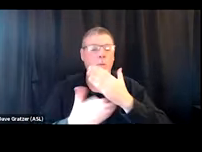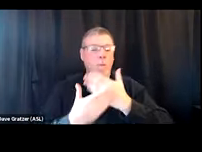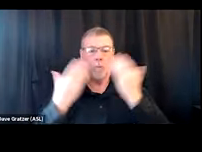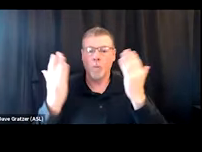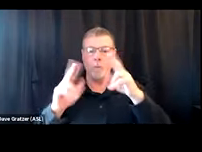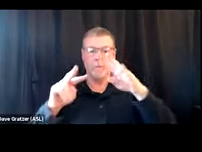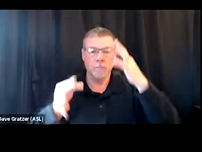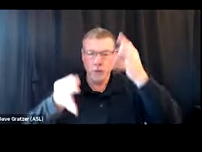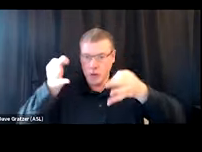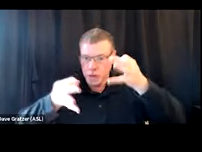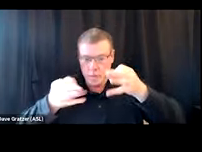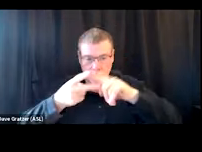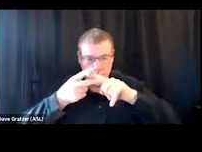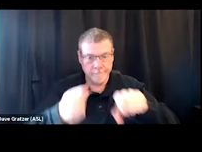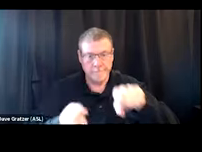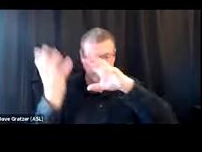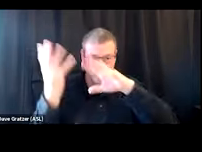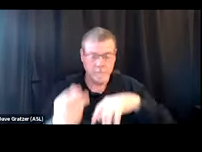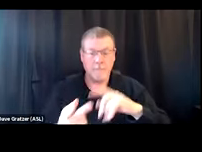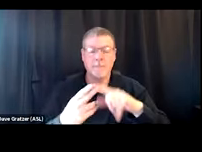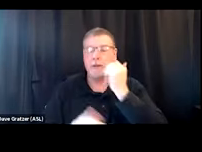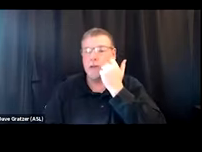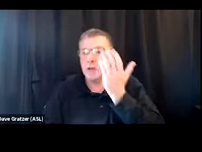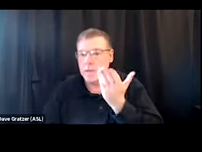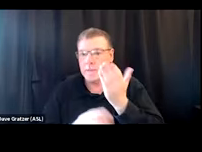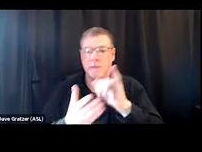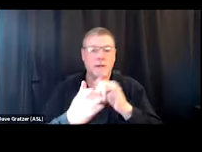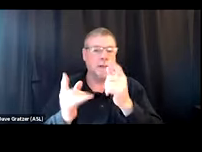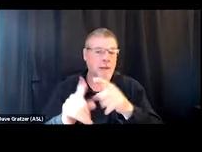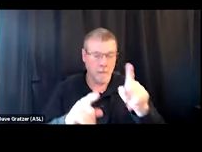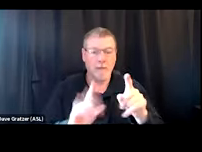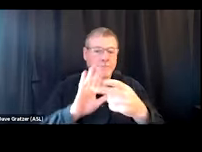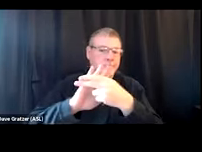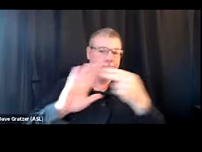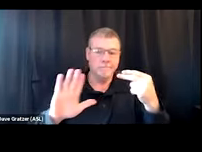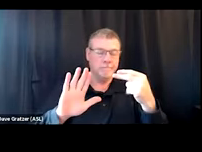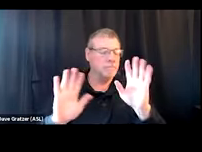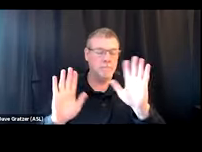where they're not experiencing the shame that sometimes gets put on them, unfortunately,